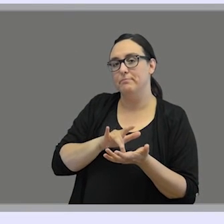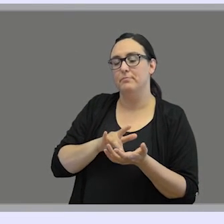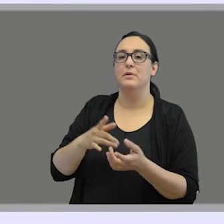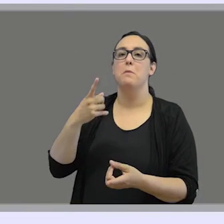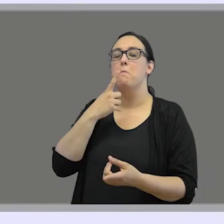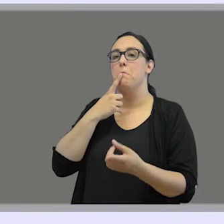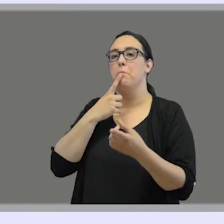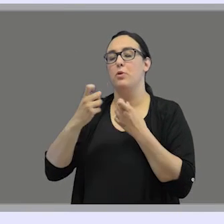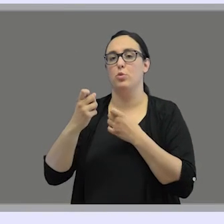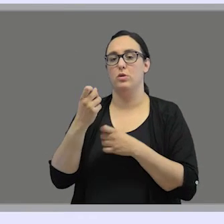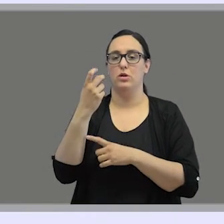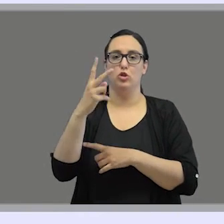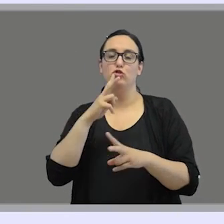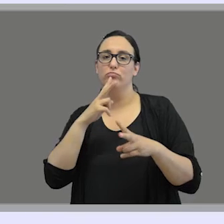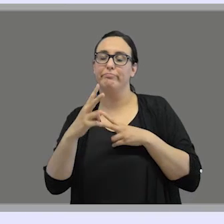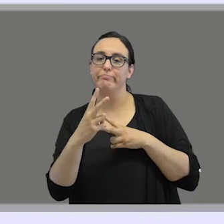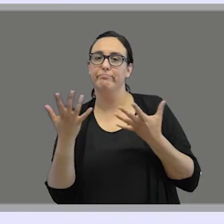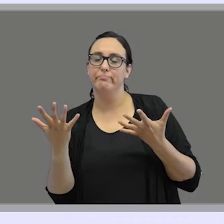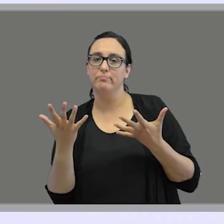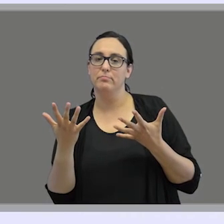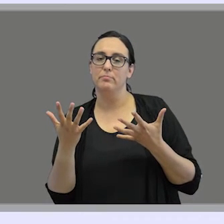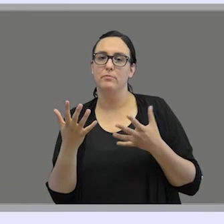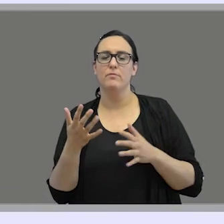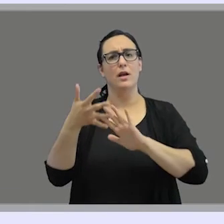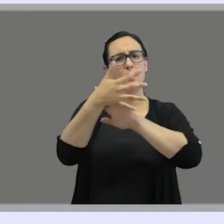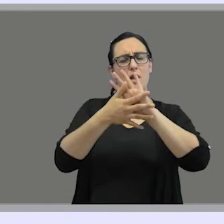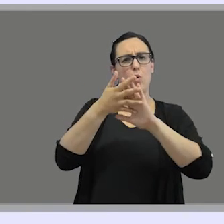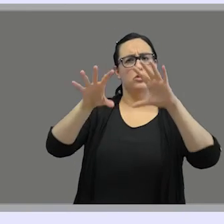we will answer question number 2. READ SLIDE